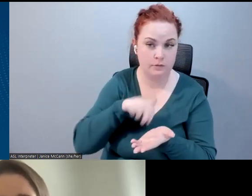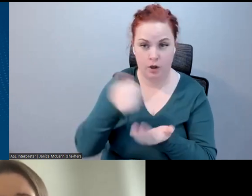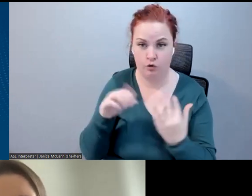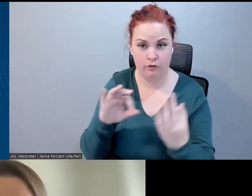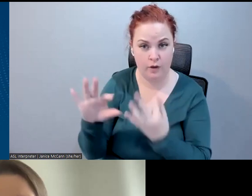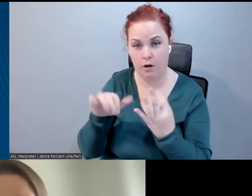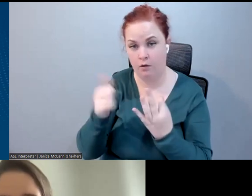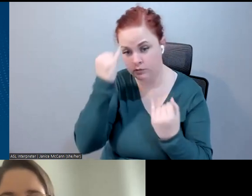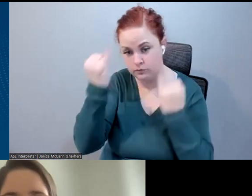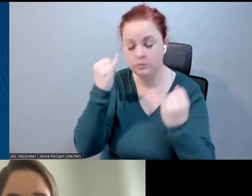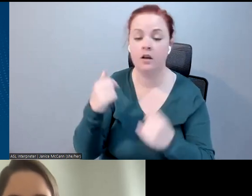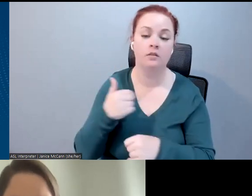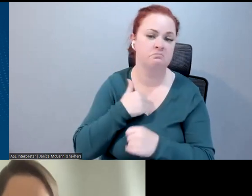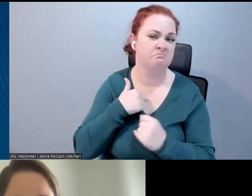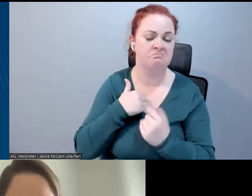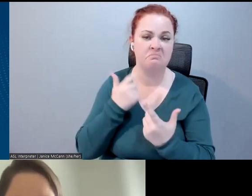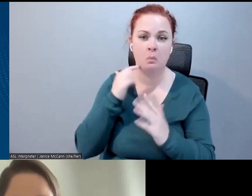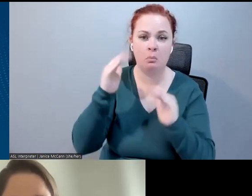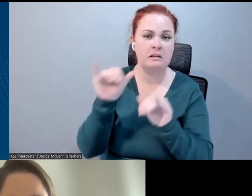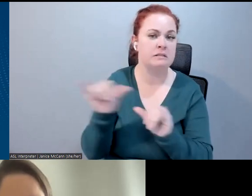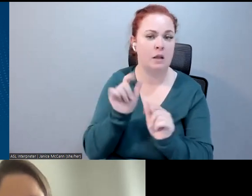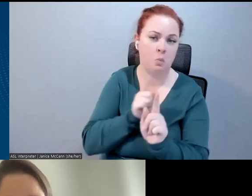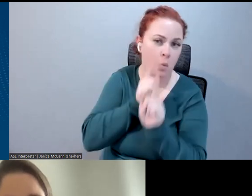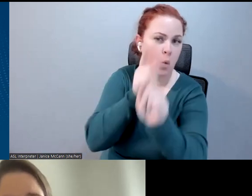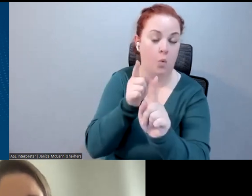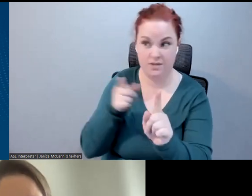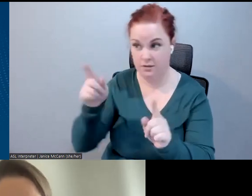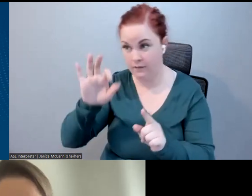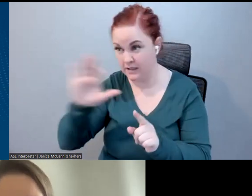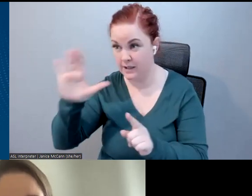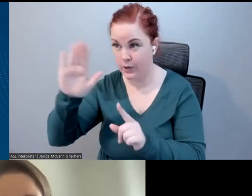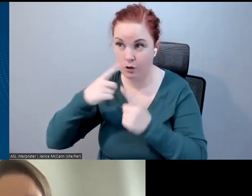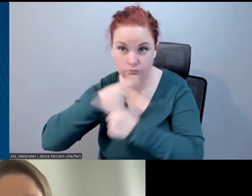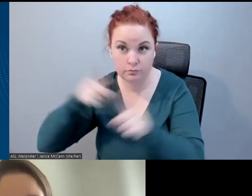would expect the same to extend to XR if standards are developed